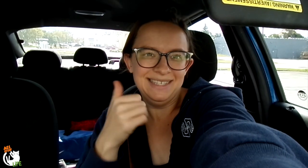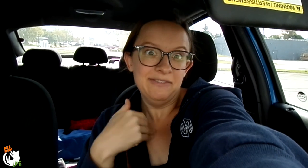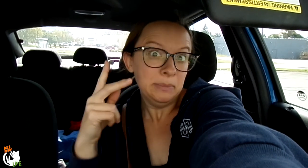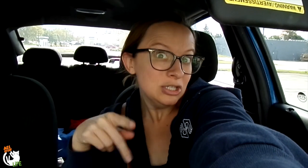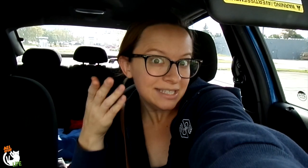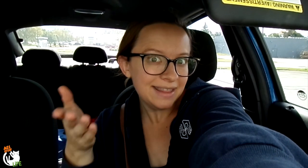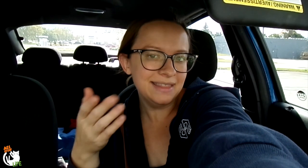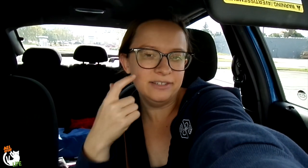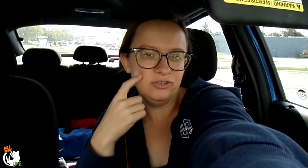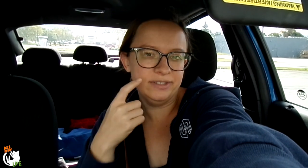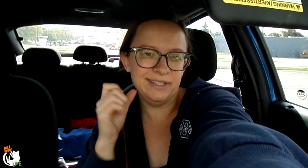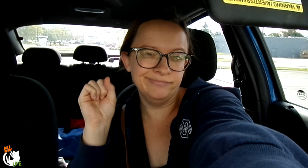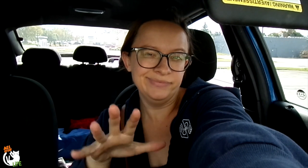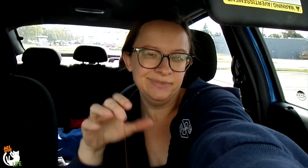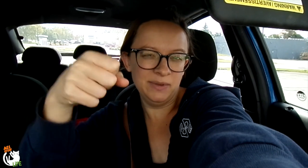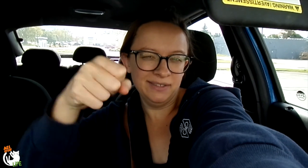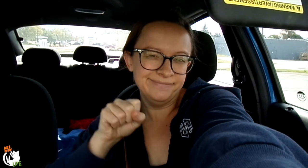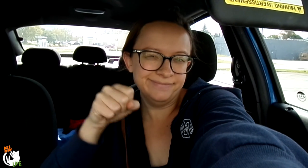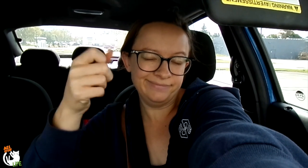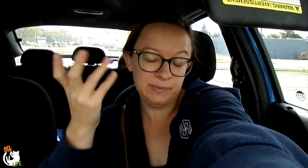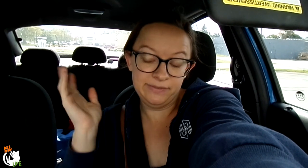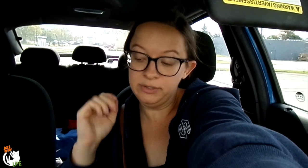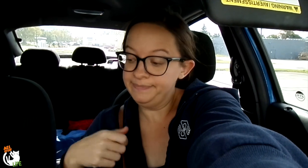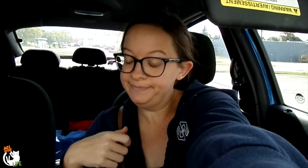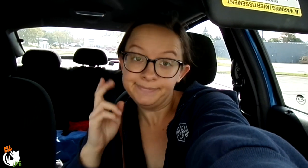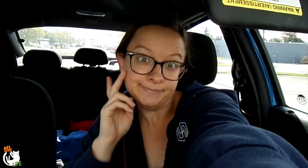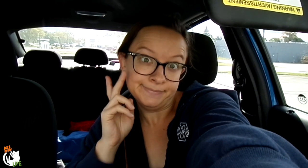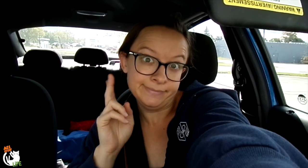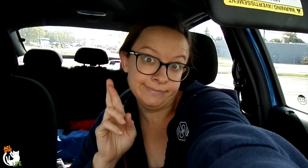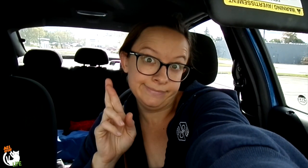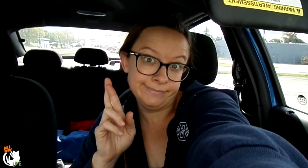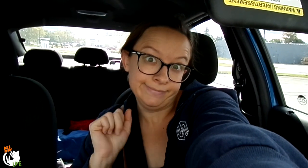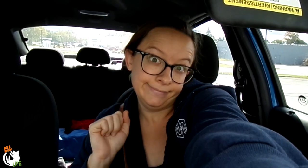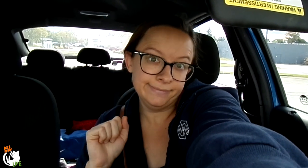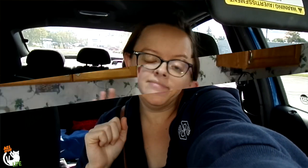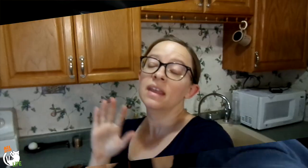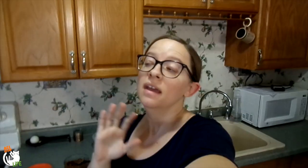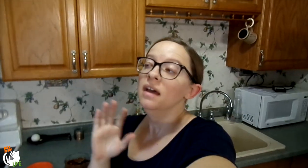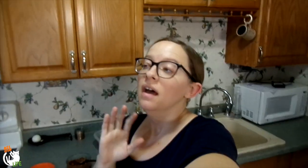So, I mean it didn't have a person there. So i just dropped it in the droppy thing. Let's hope!